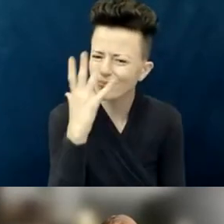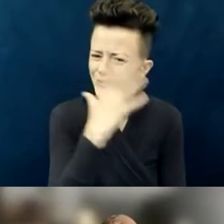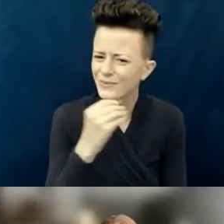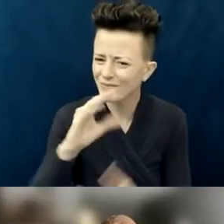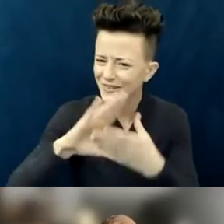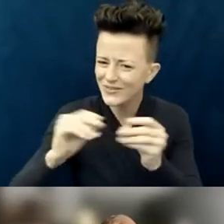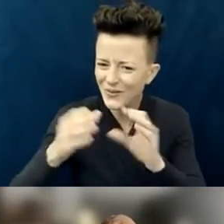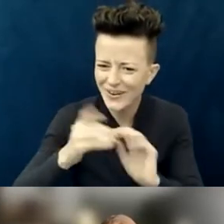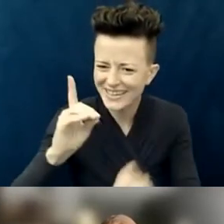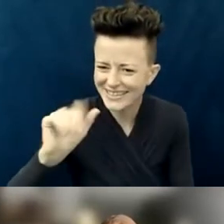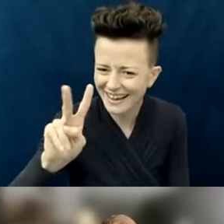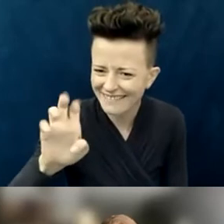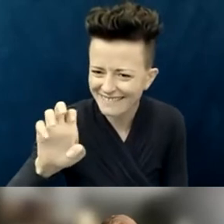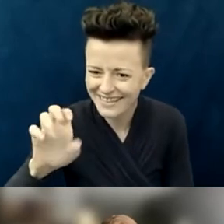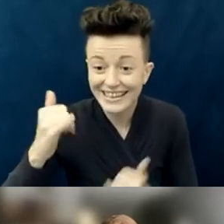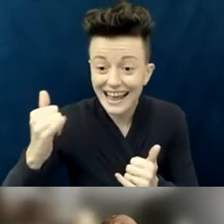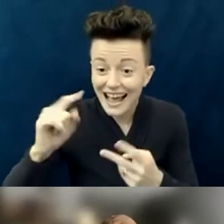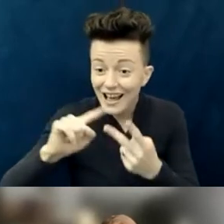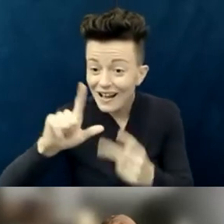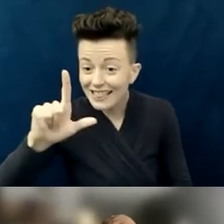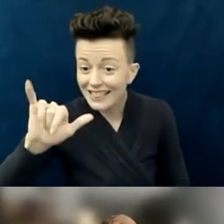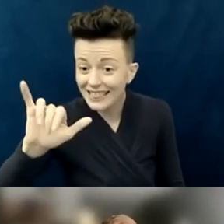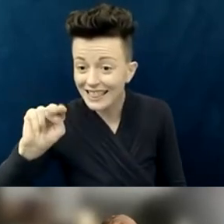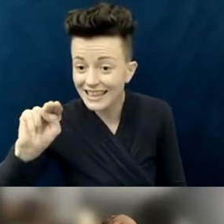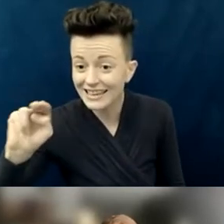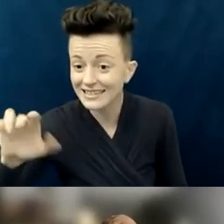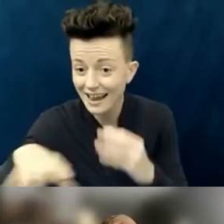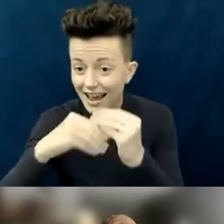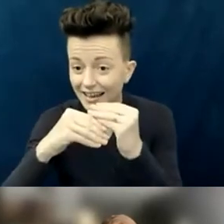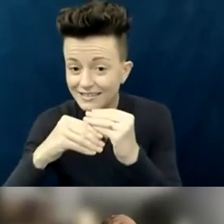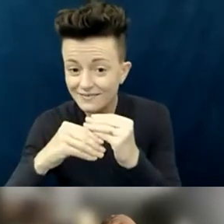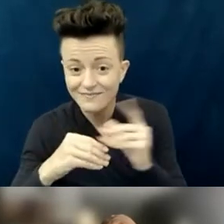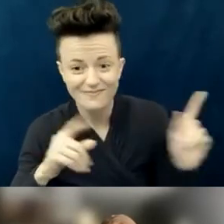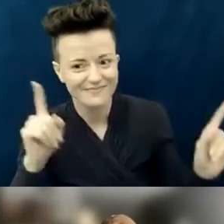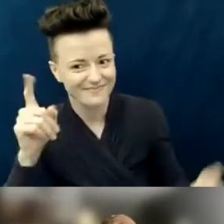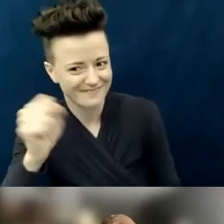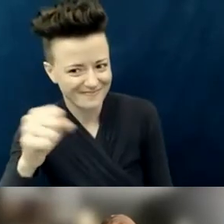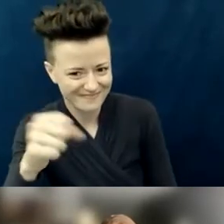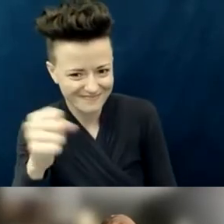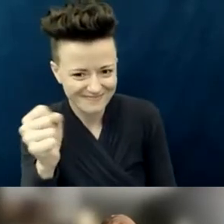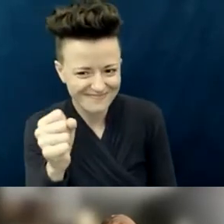Lynn, you are unmuted. What would you like to add? So I was looking at that word "compromise"—